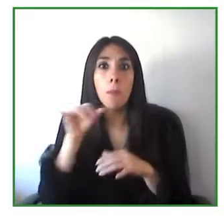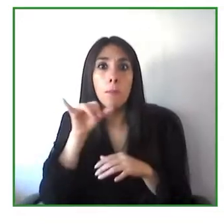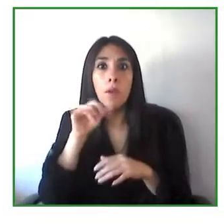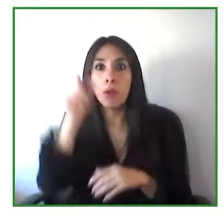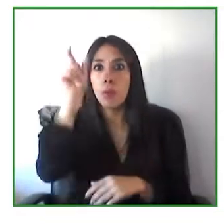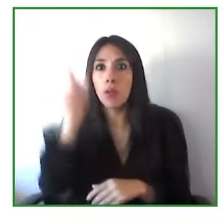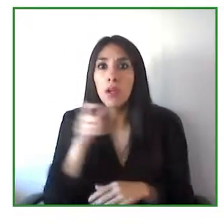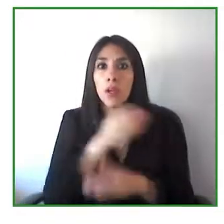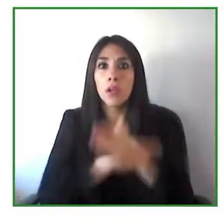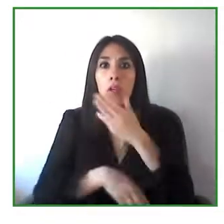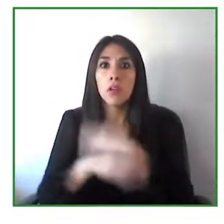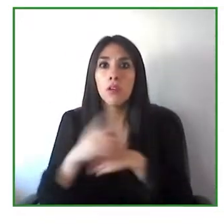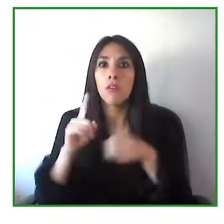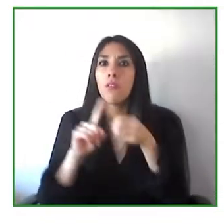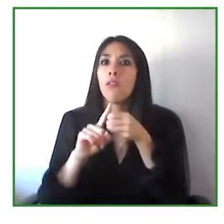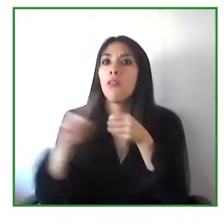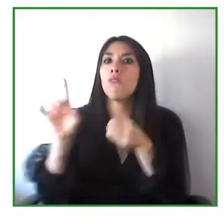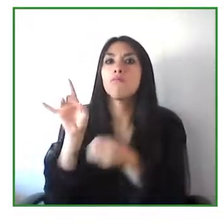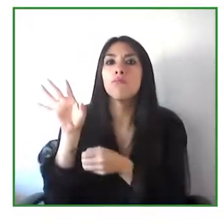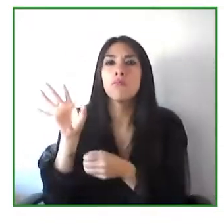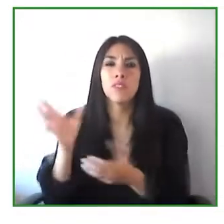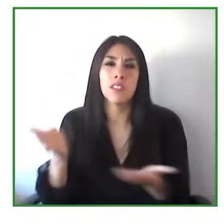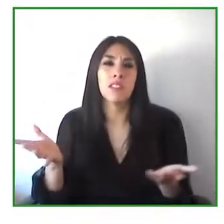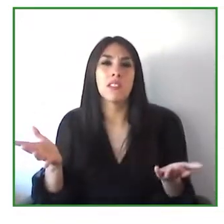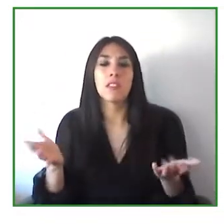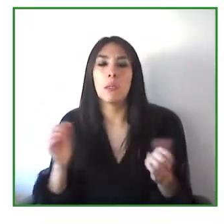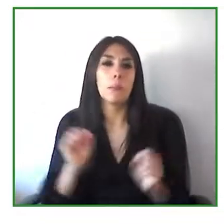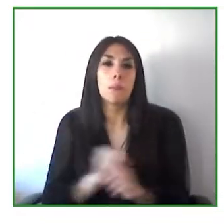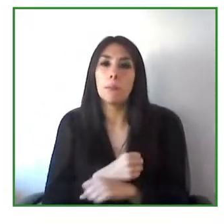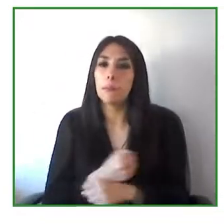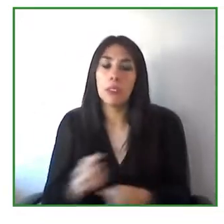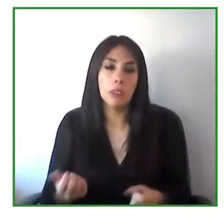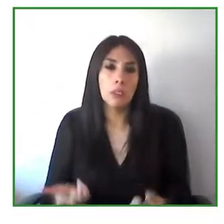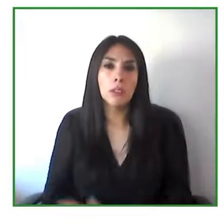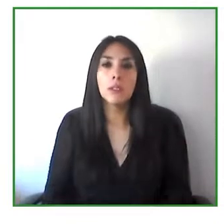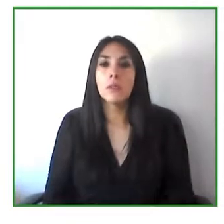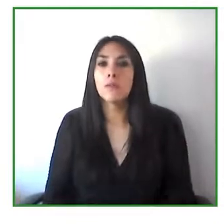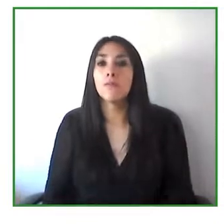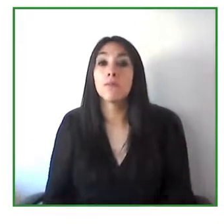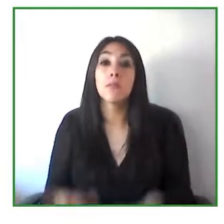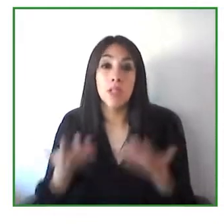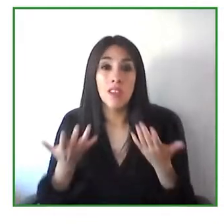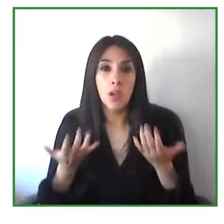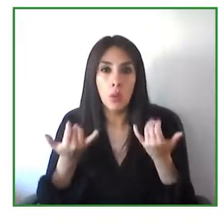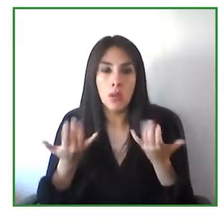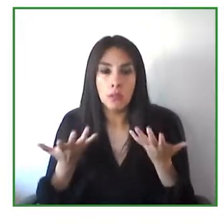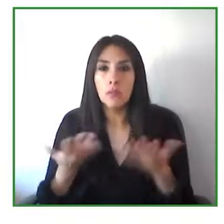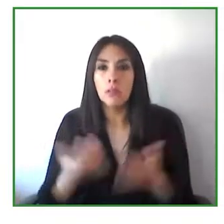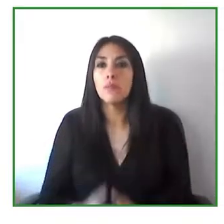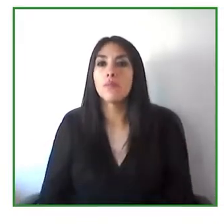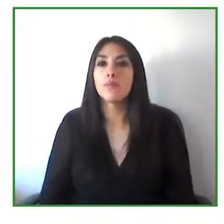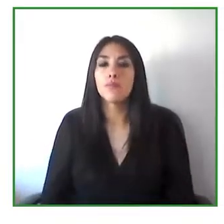called the web access the web content accepted guidelines which is now also an ISO standard